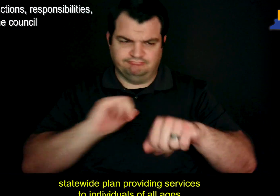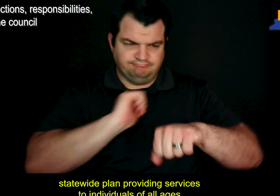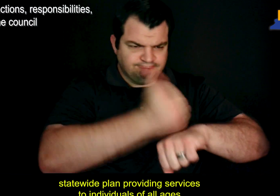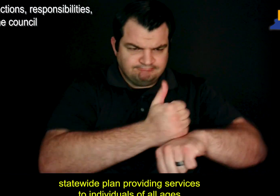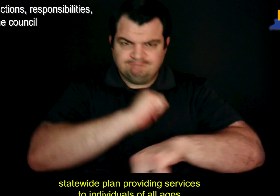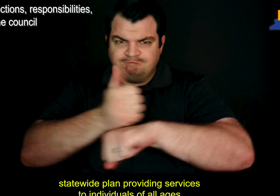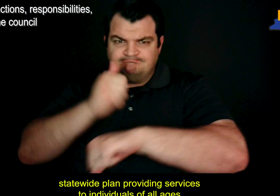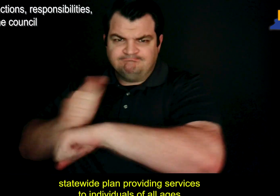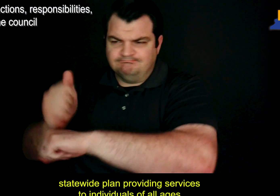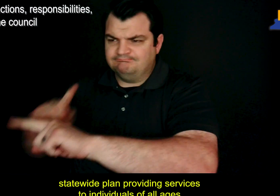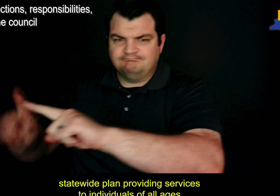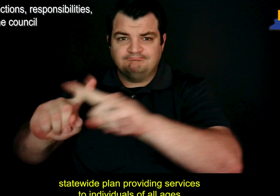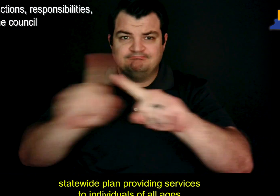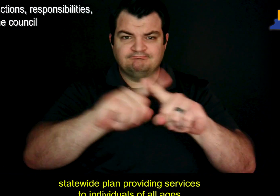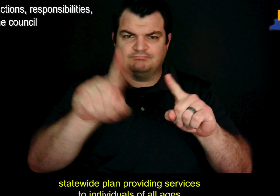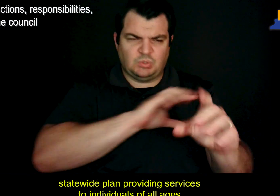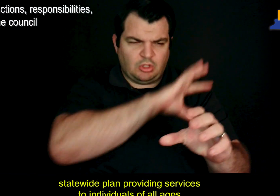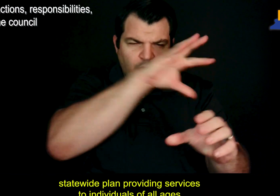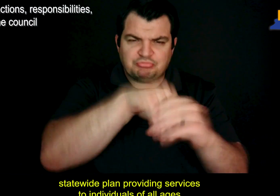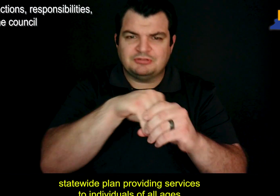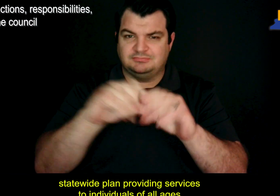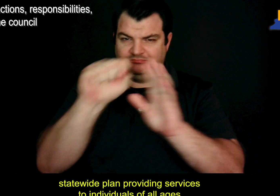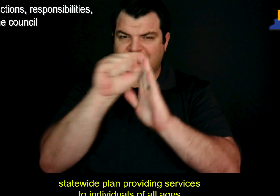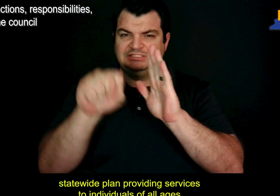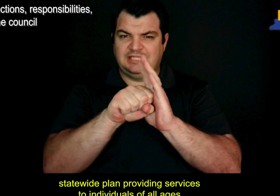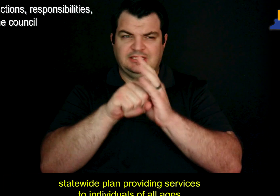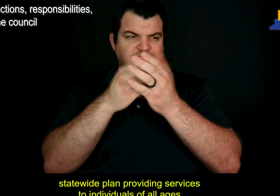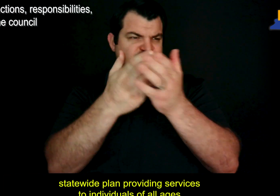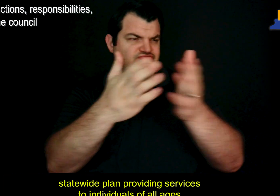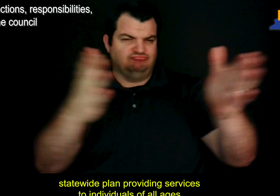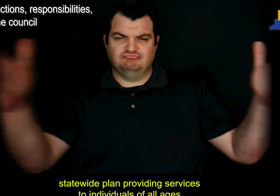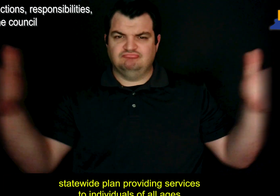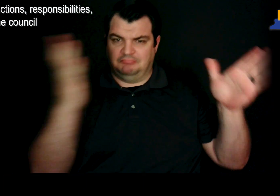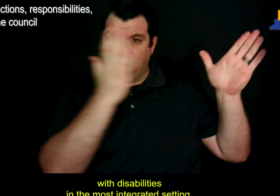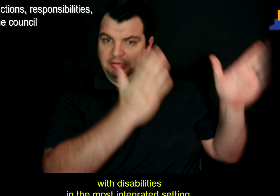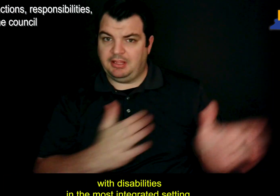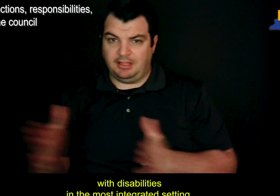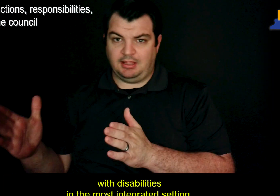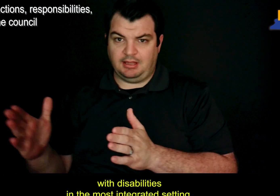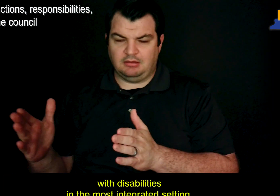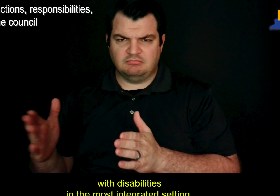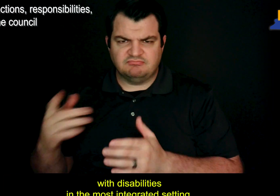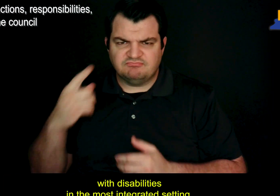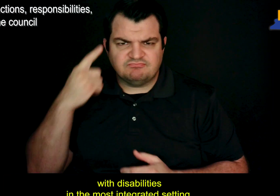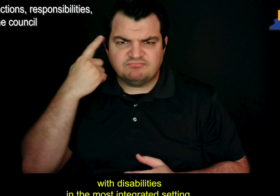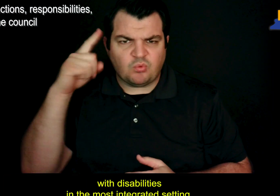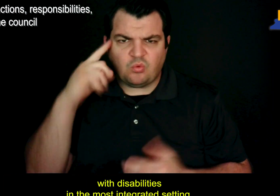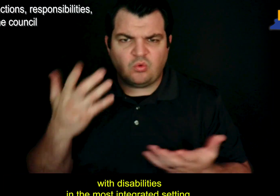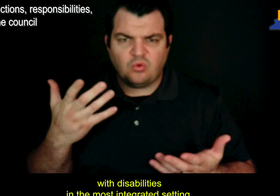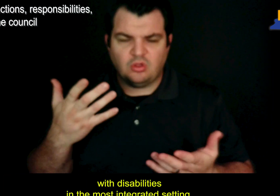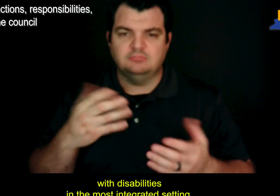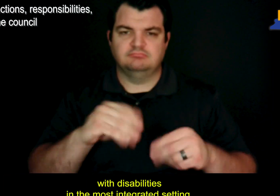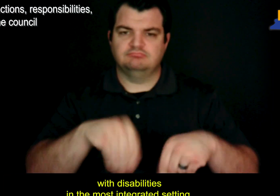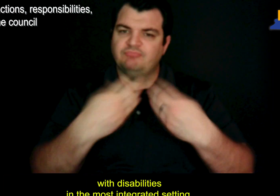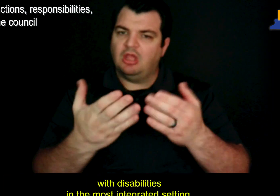statewide plan providing services to individuals of all ages with disabilities in the most integrated setting.